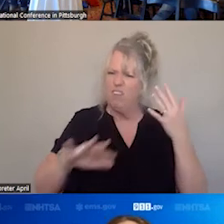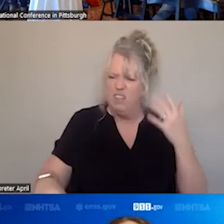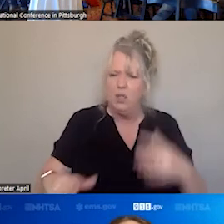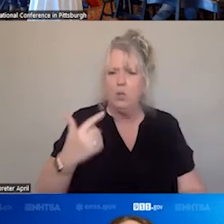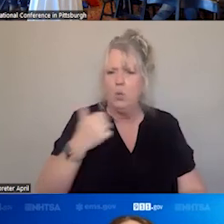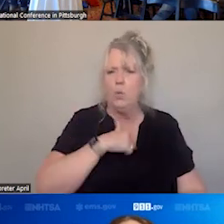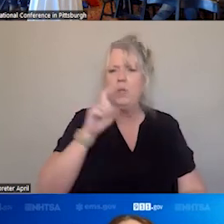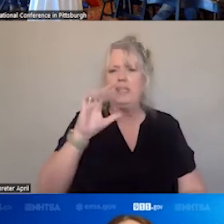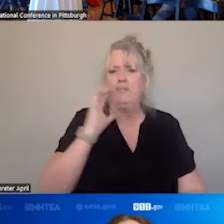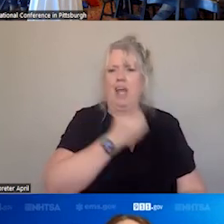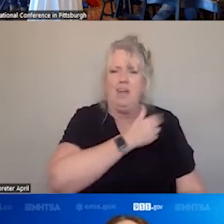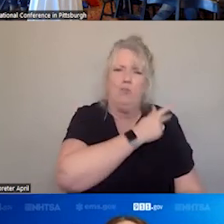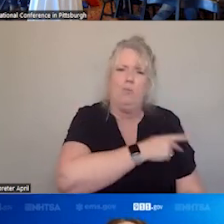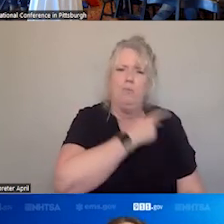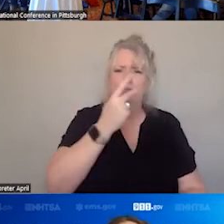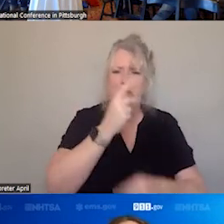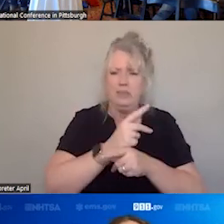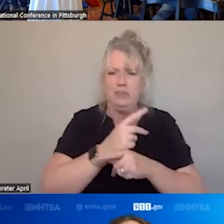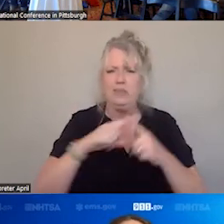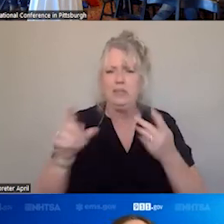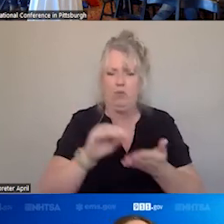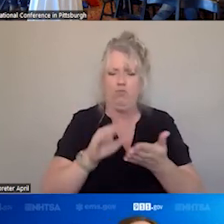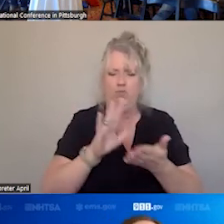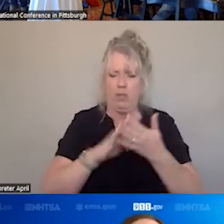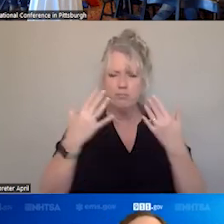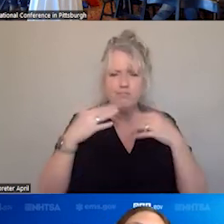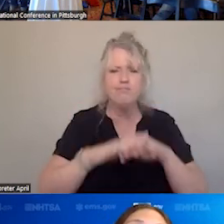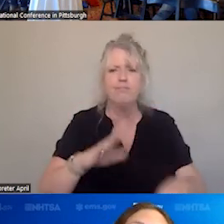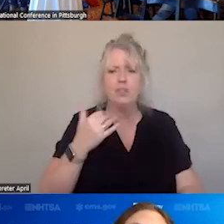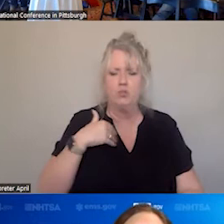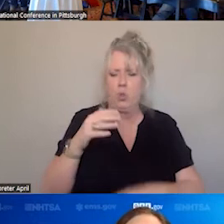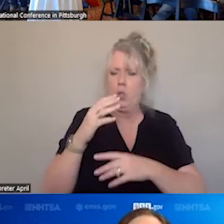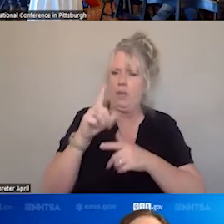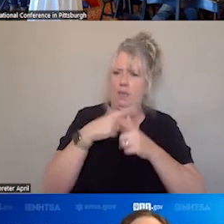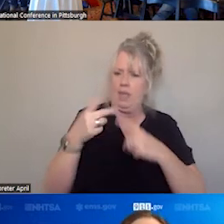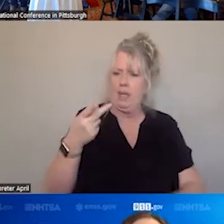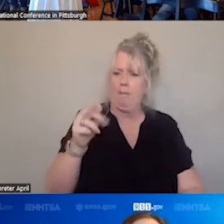PATIENT CARE RECORDS INTEGRATING SO THAT A PARAMEDIC WILL KNOW A PATIENT'S HISTORY, MEDICINE,